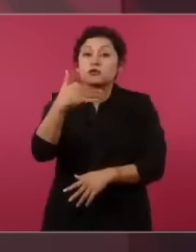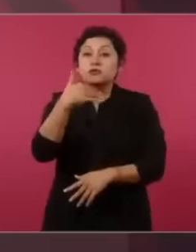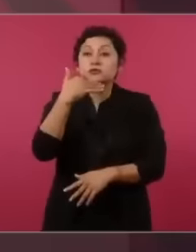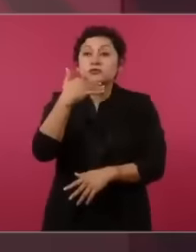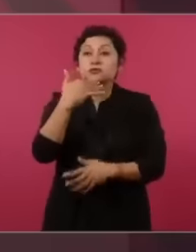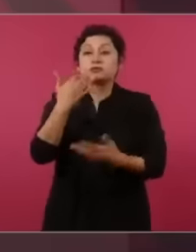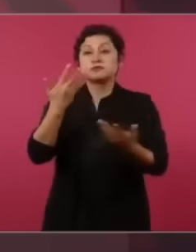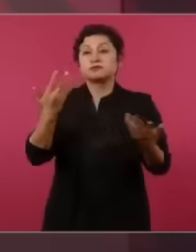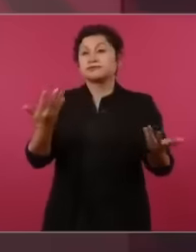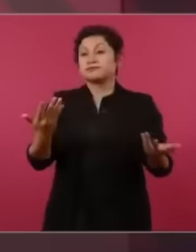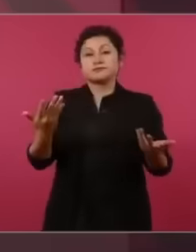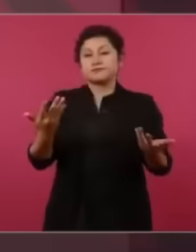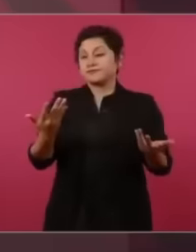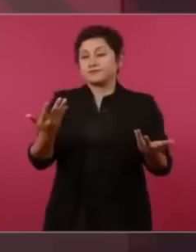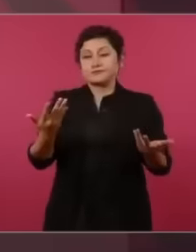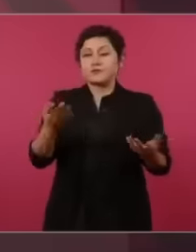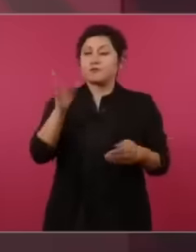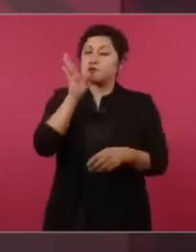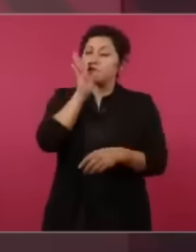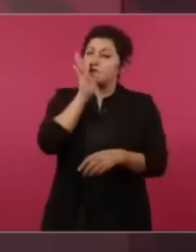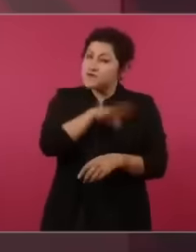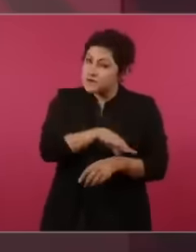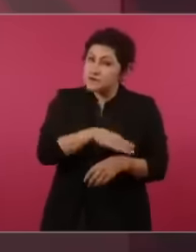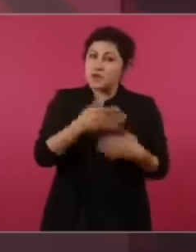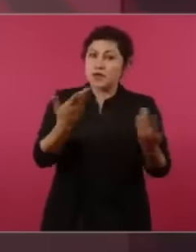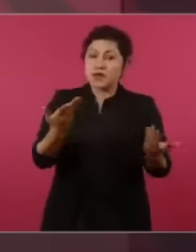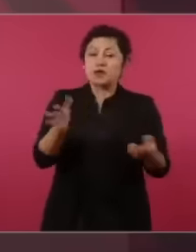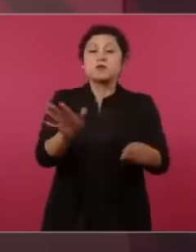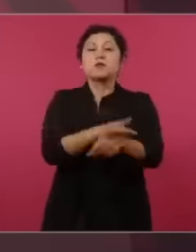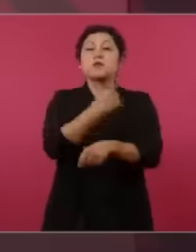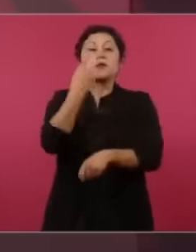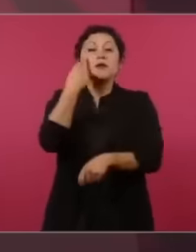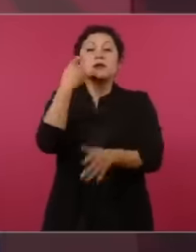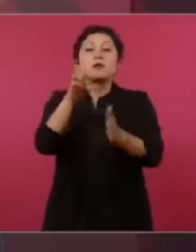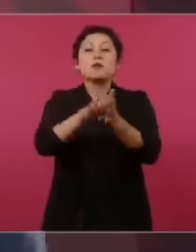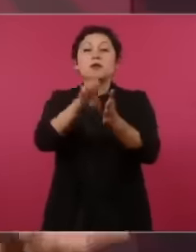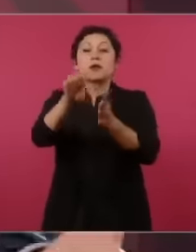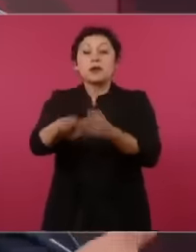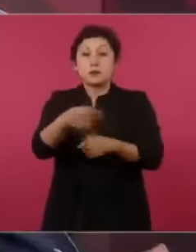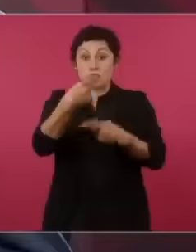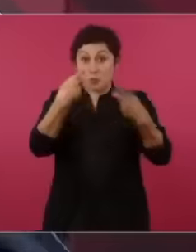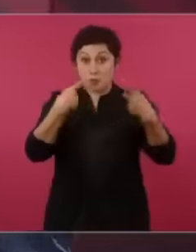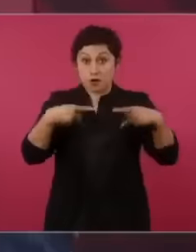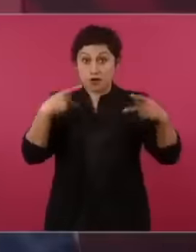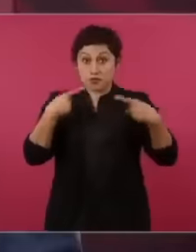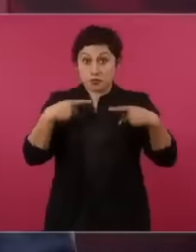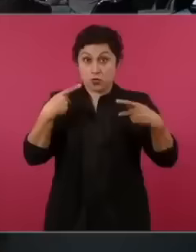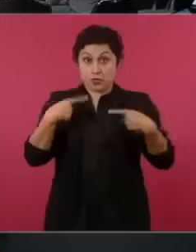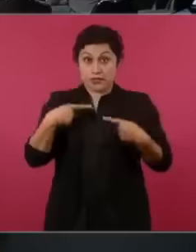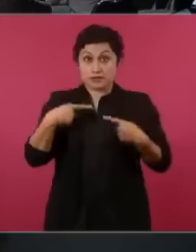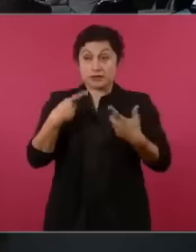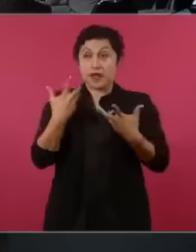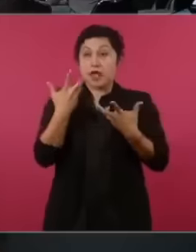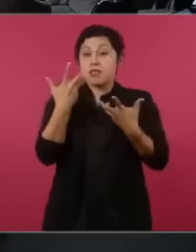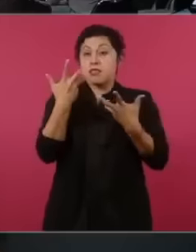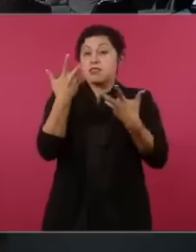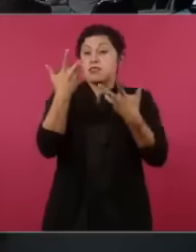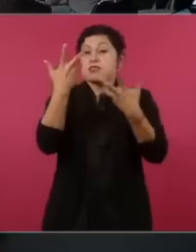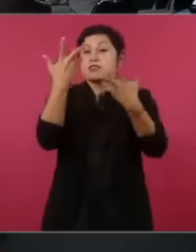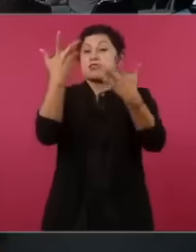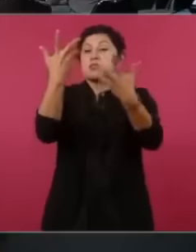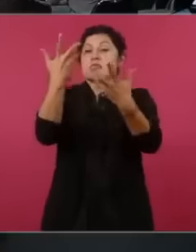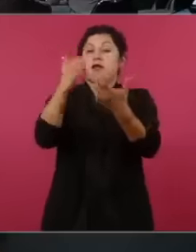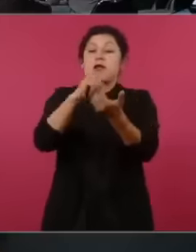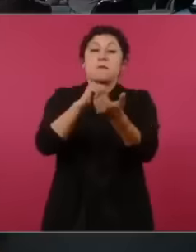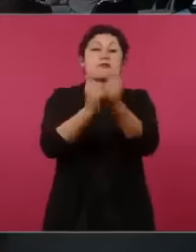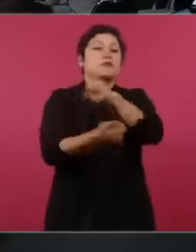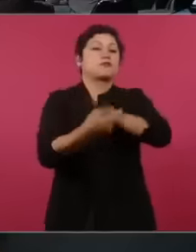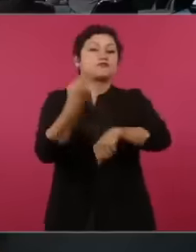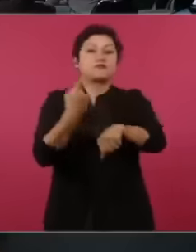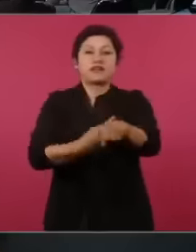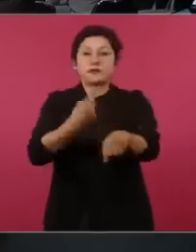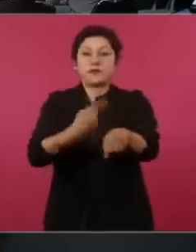the ambition for money, they become irrational and they no longer care about the